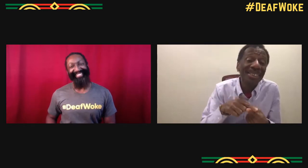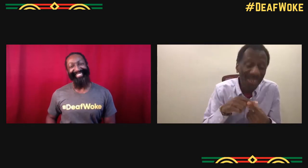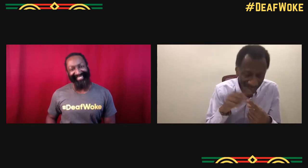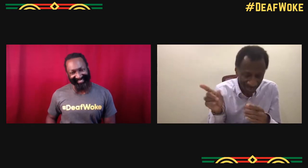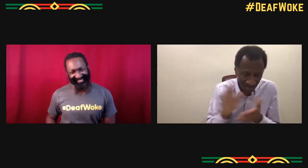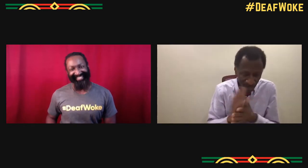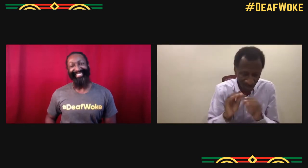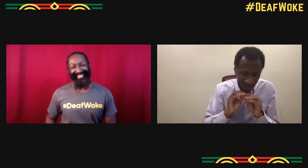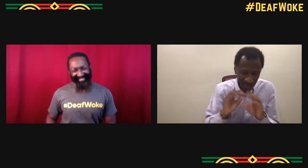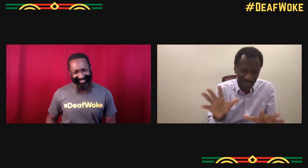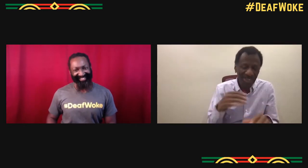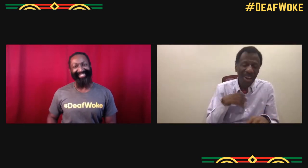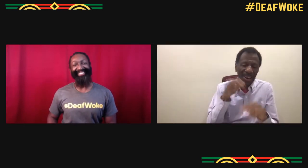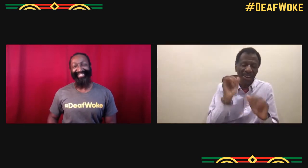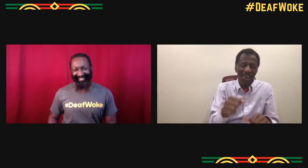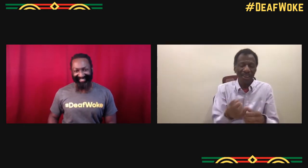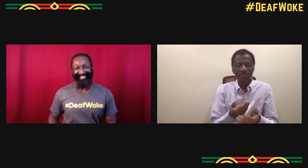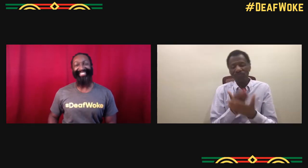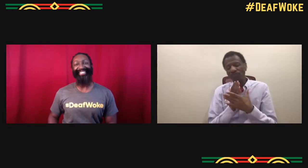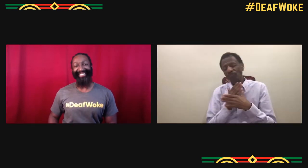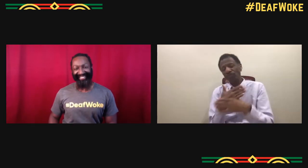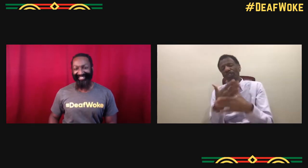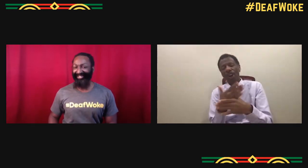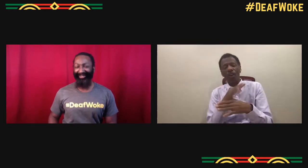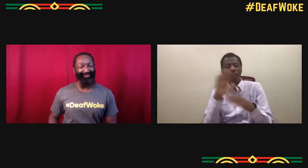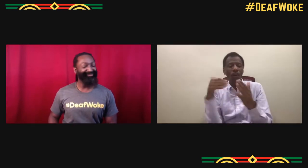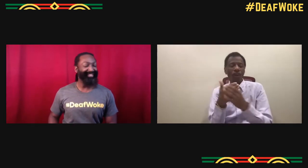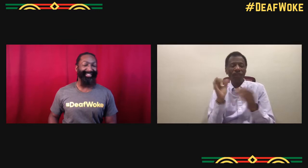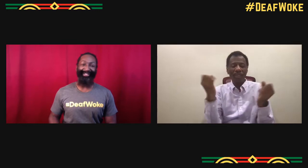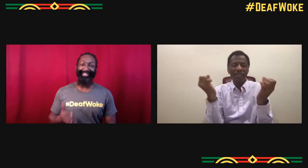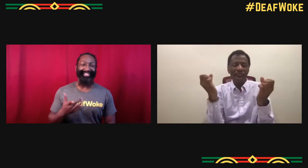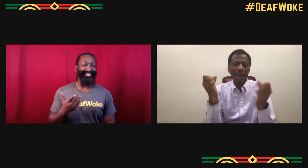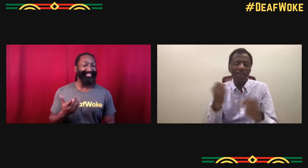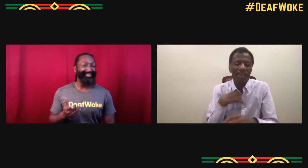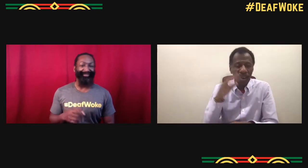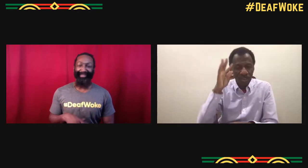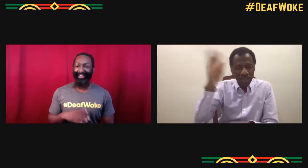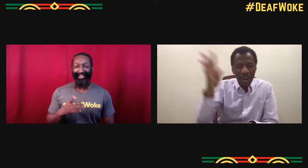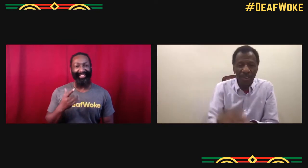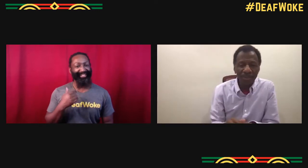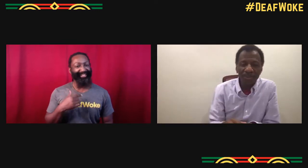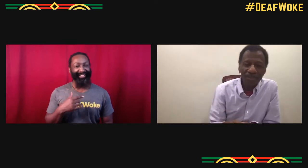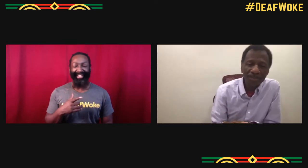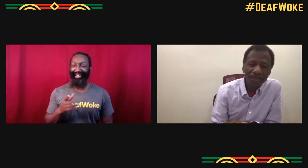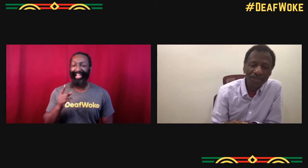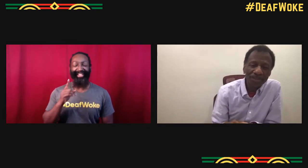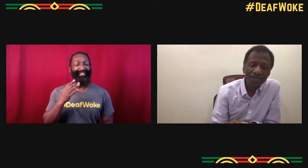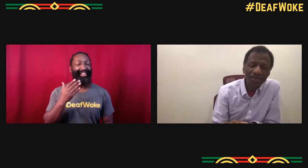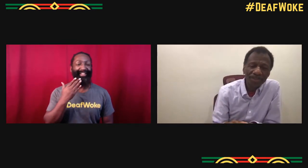and now the rest, I can't tell you and you gotta wait until the movie's released and then we can share all of the signs